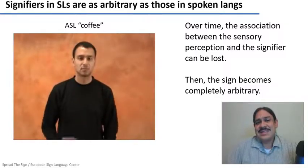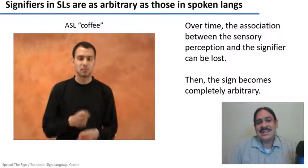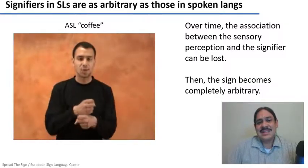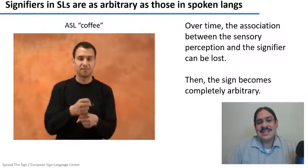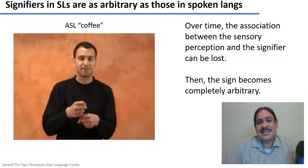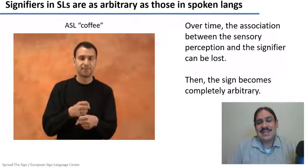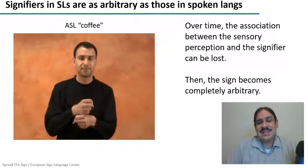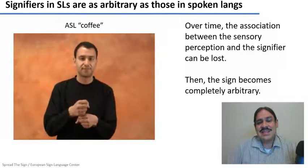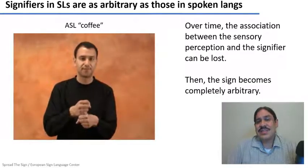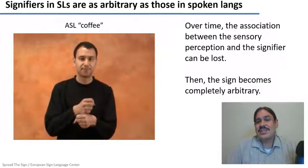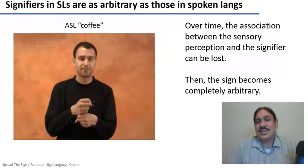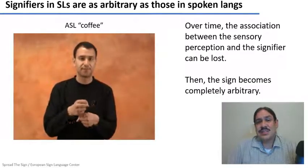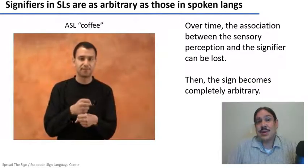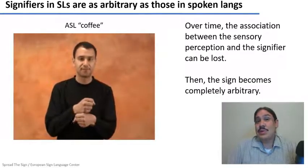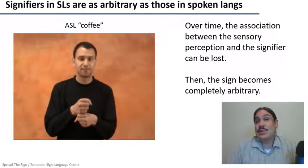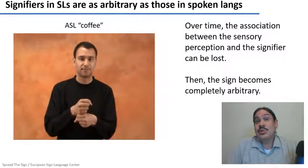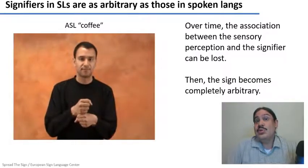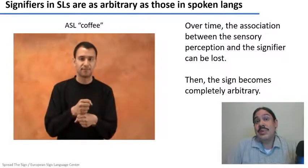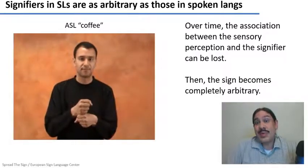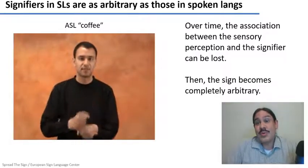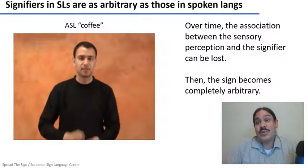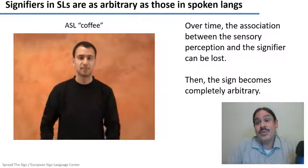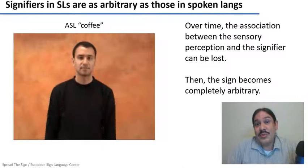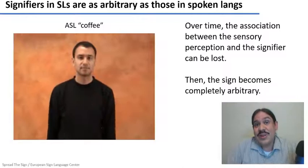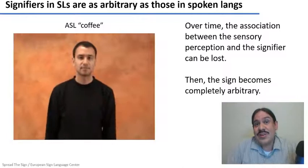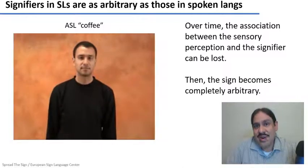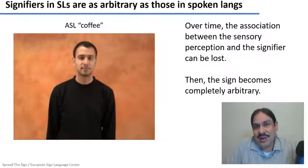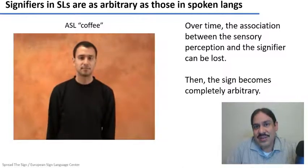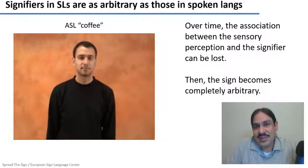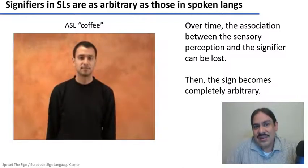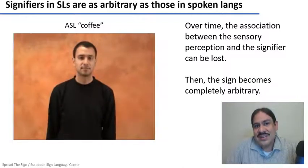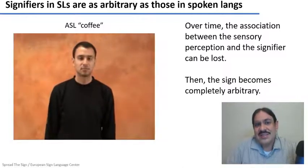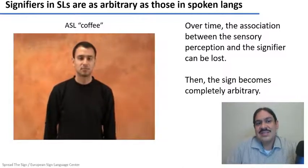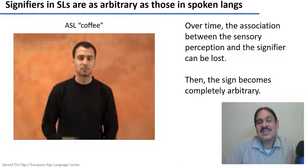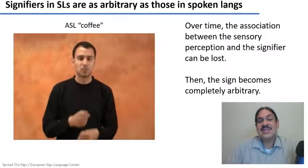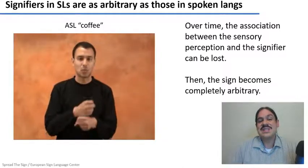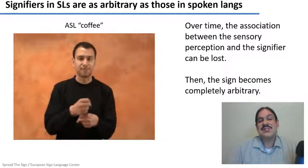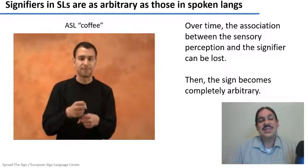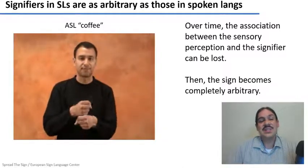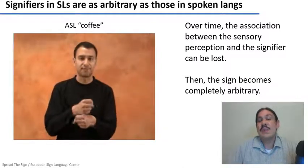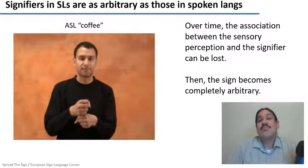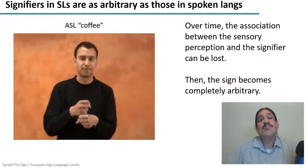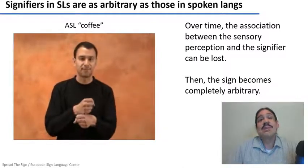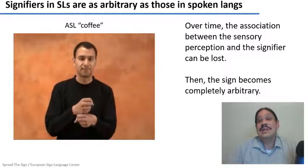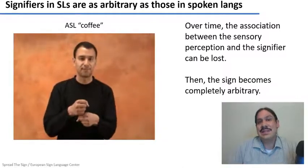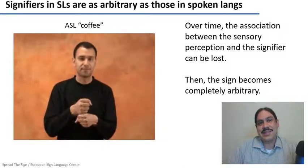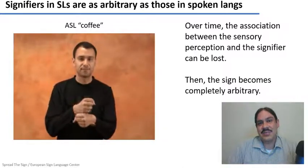younger speaker. there would be no connection between this action